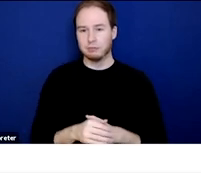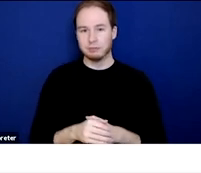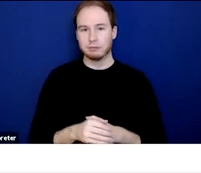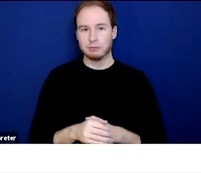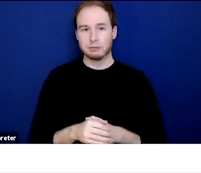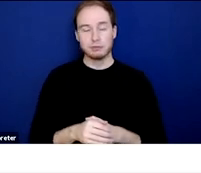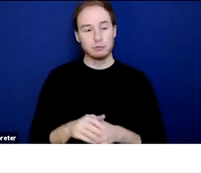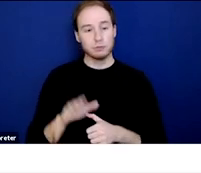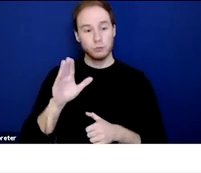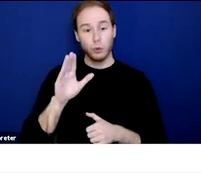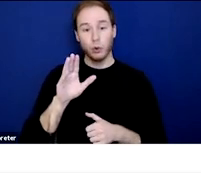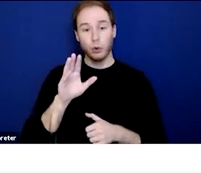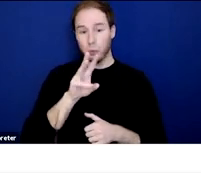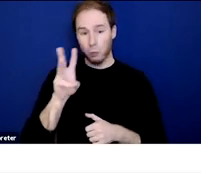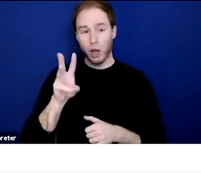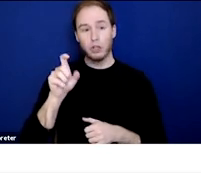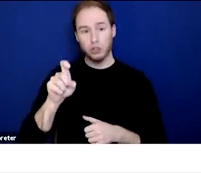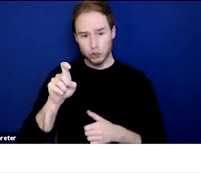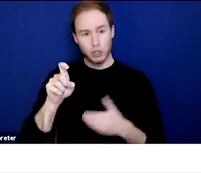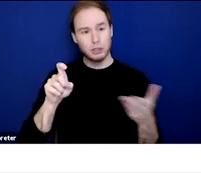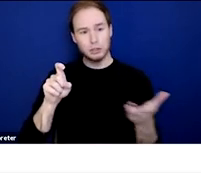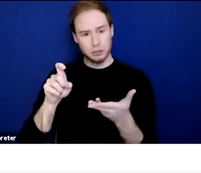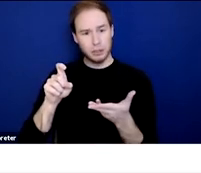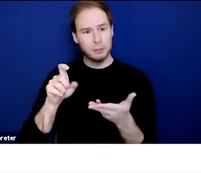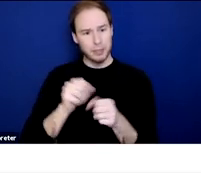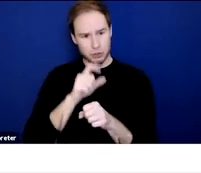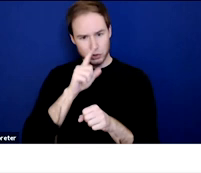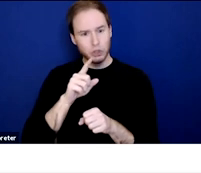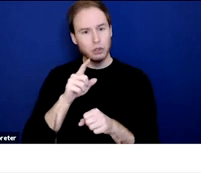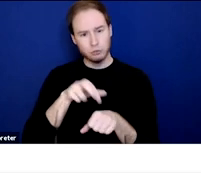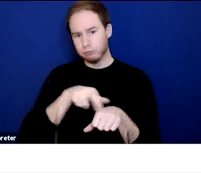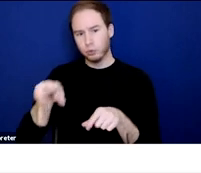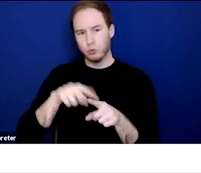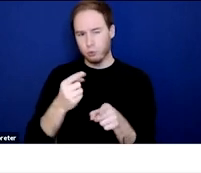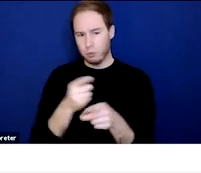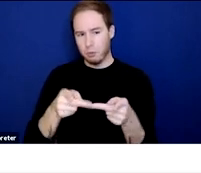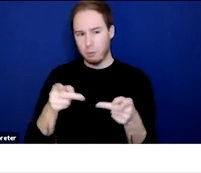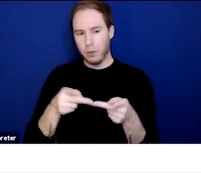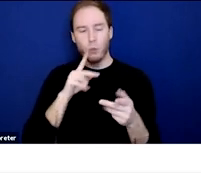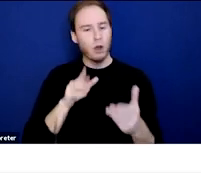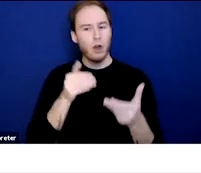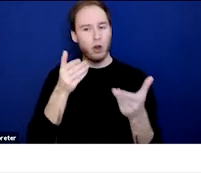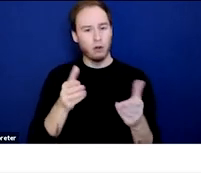Your browser should redirect you, just in case. We'll make sure you have that. And we will offer a Certificate of Participation